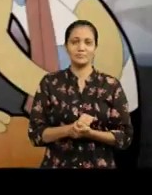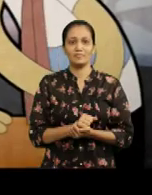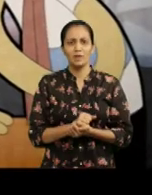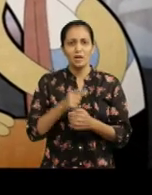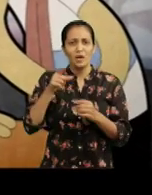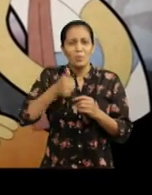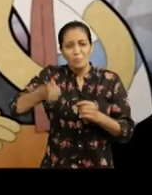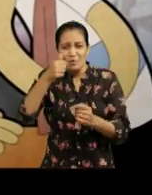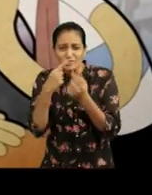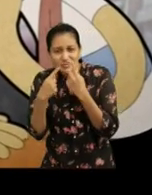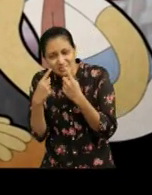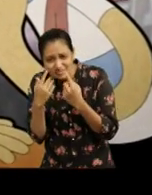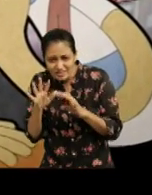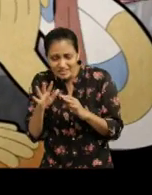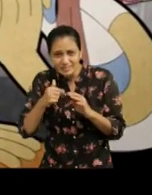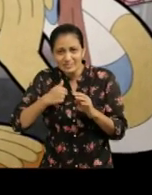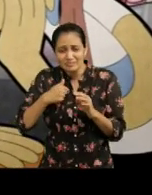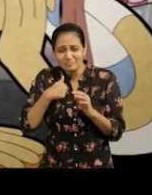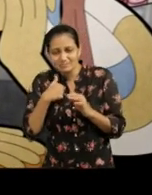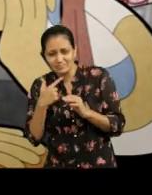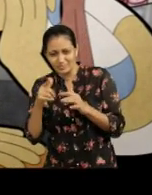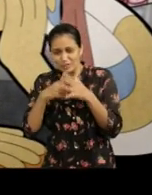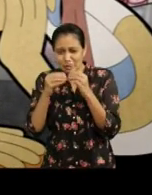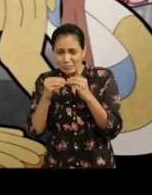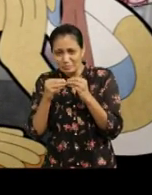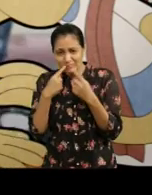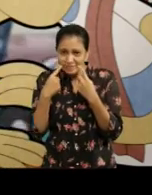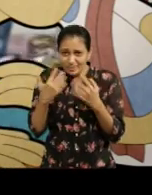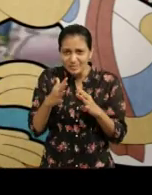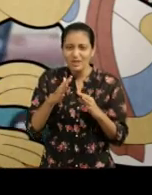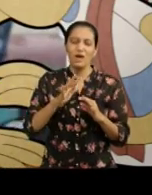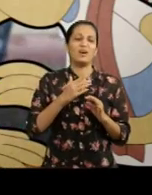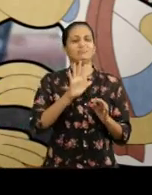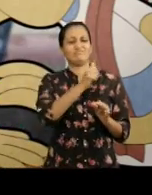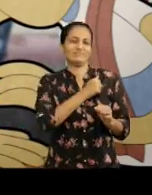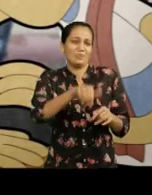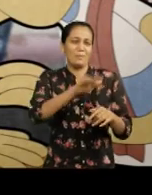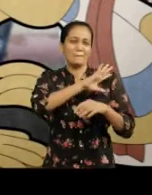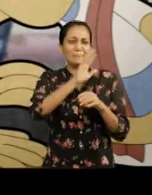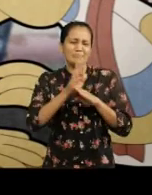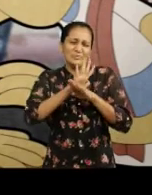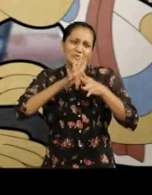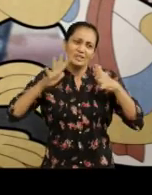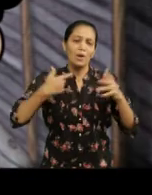Did you speak to the supervisor about…. me? Hmm…,I being busy, I... I will let you know